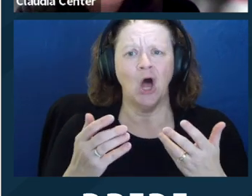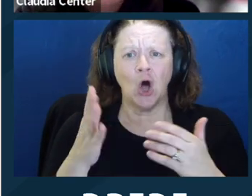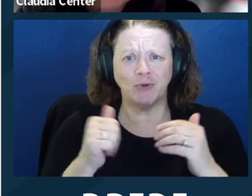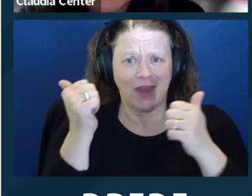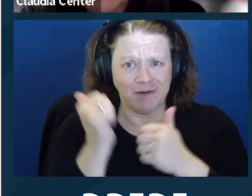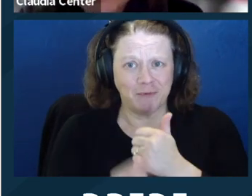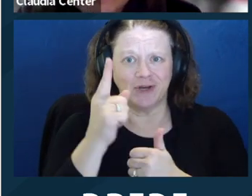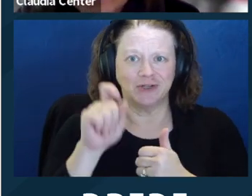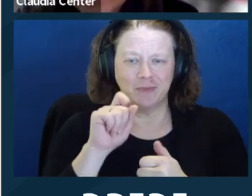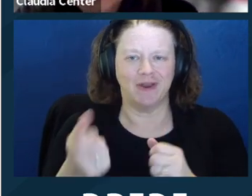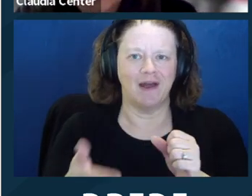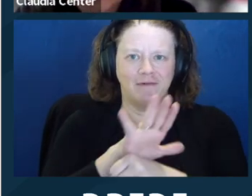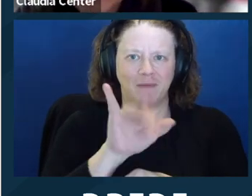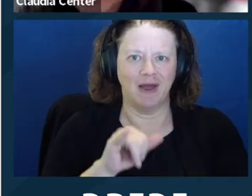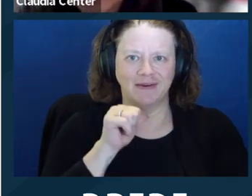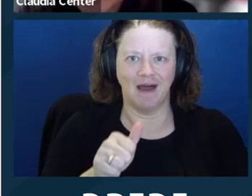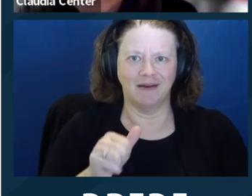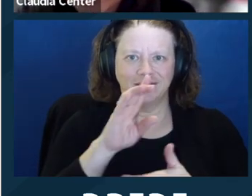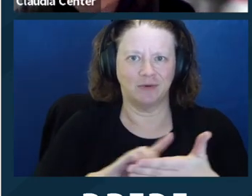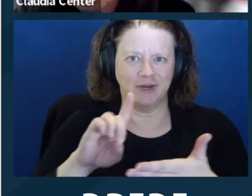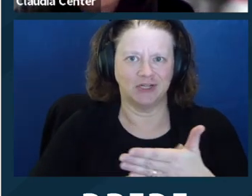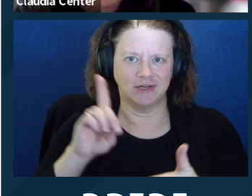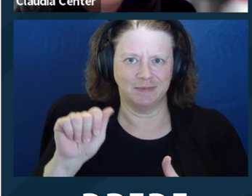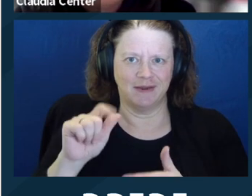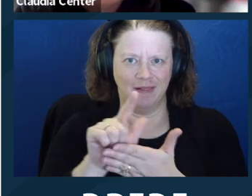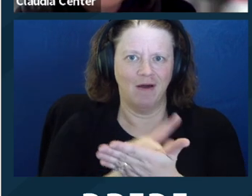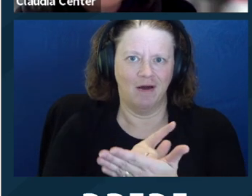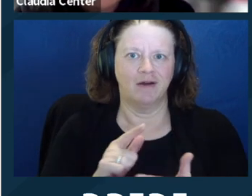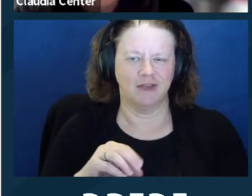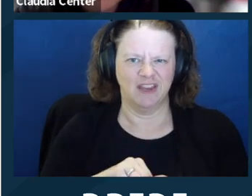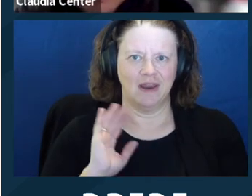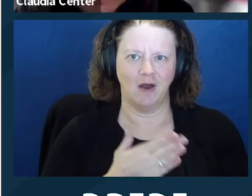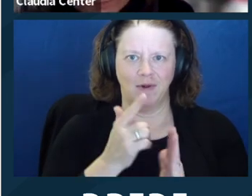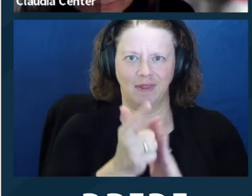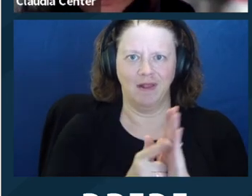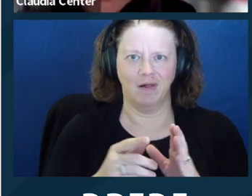by some disability nondiscrimination law in our legal landscape. Next slide.